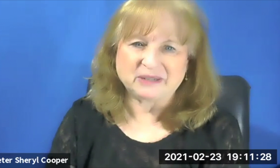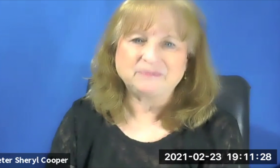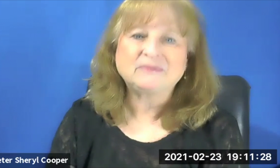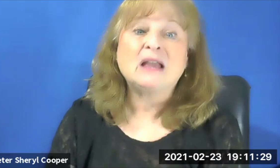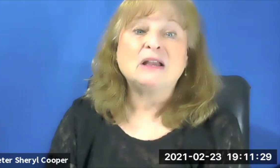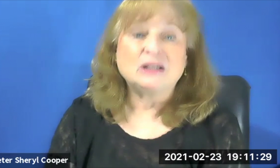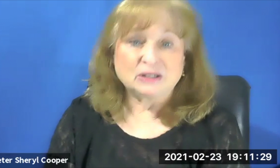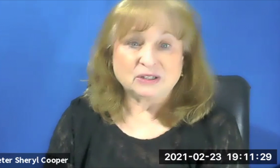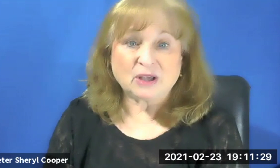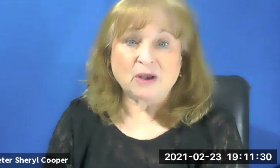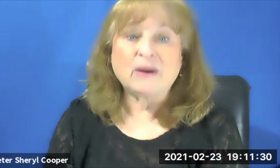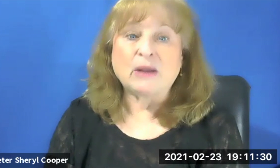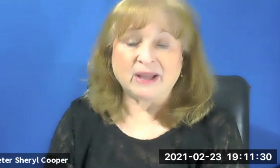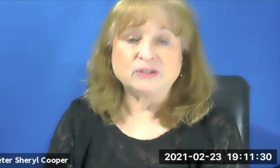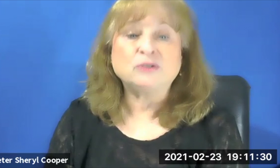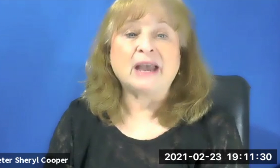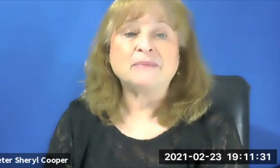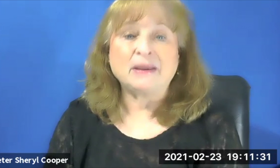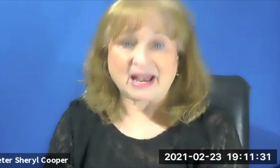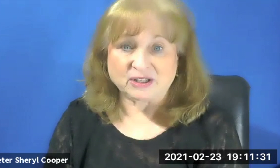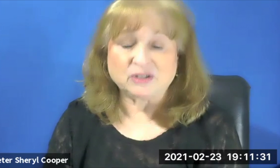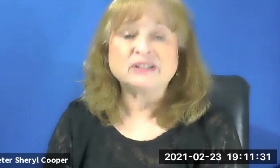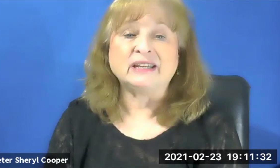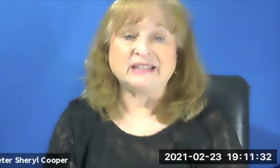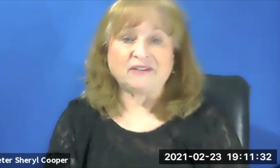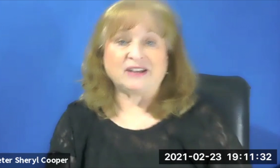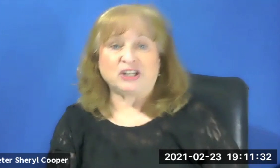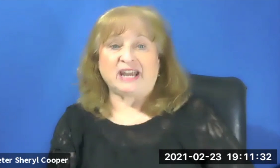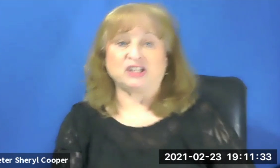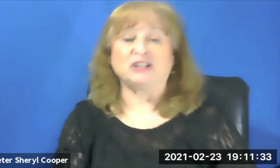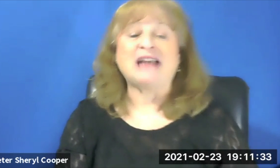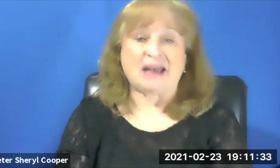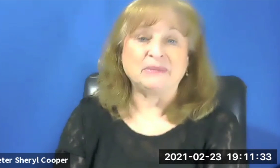. So I went to get my master's in deaf education at Mc